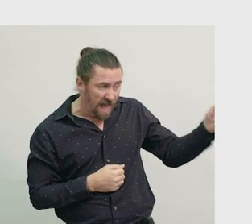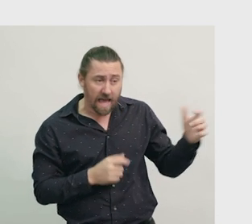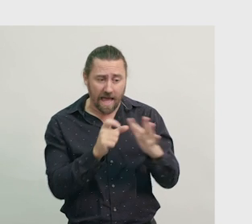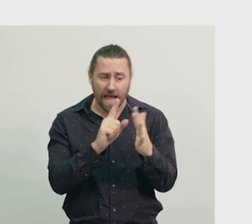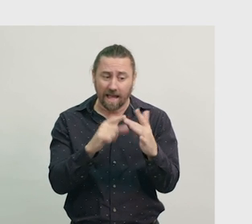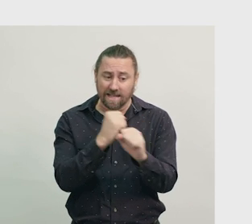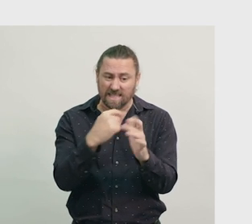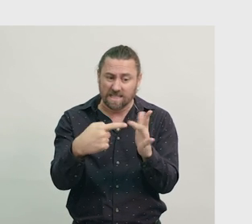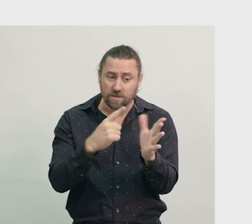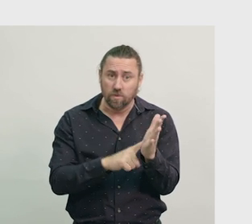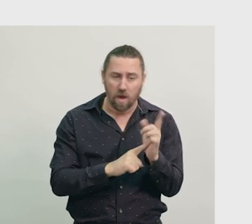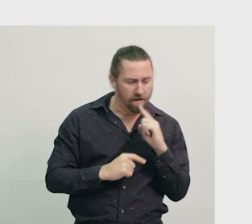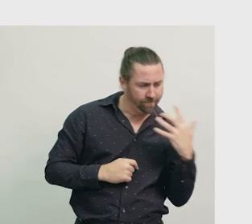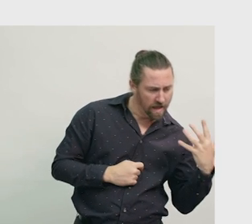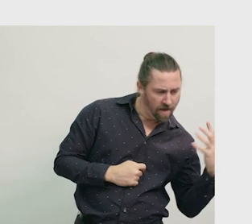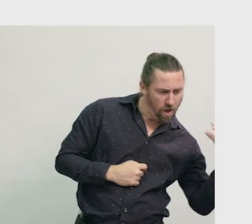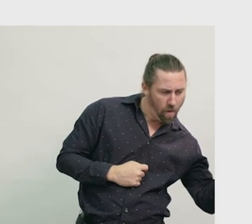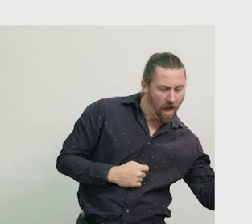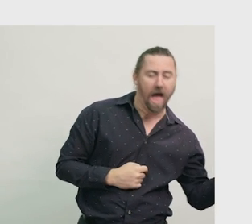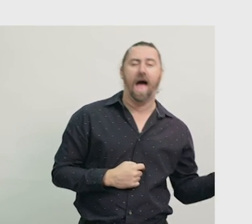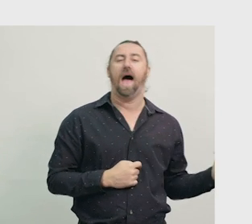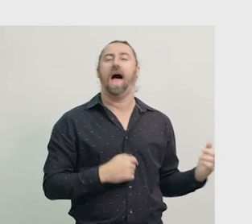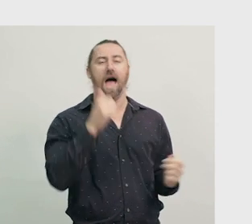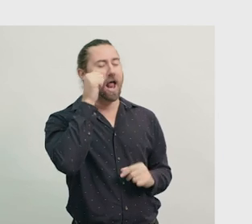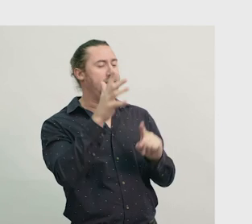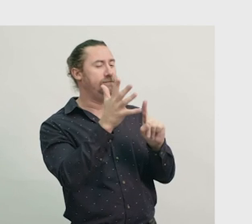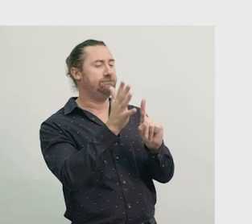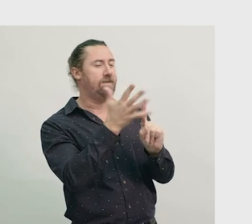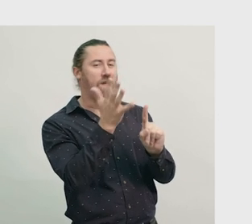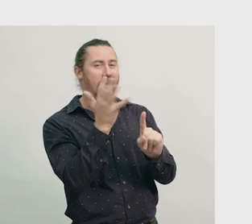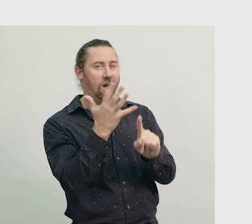The digital clock is reading 5 o’clock also. It’s showing the 5 first,